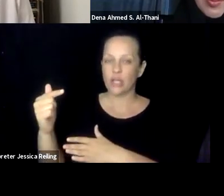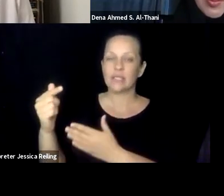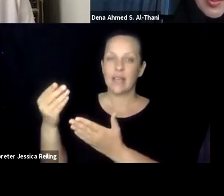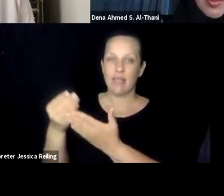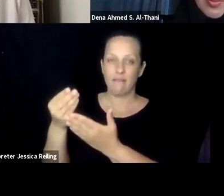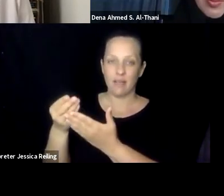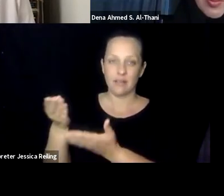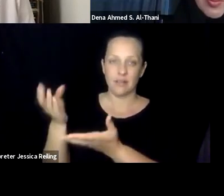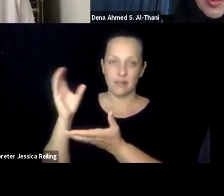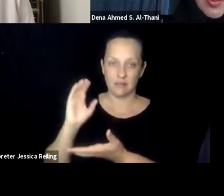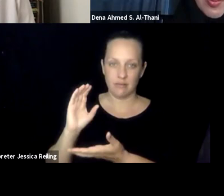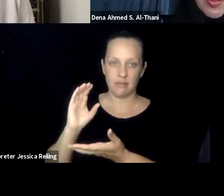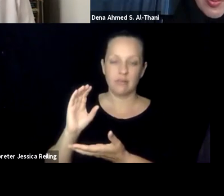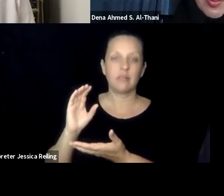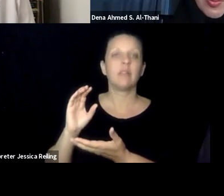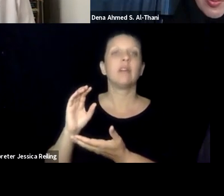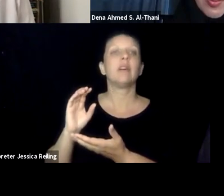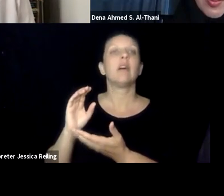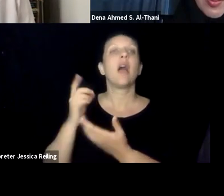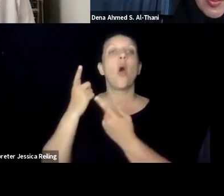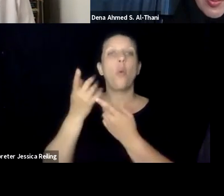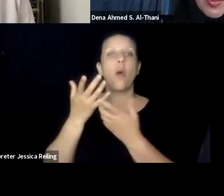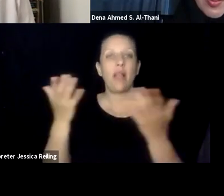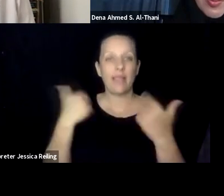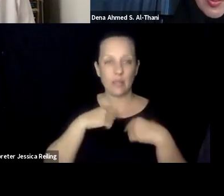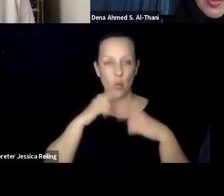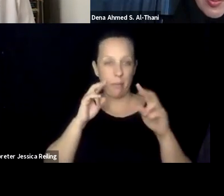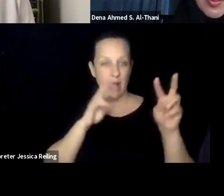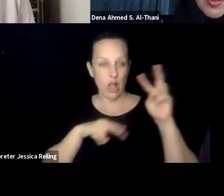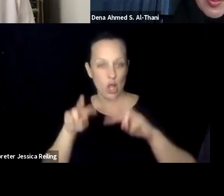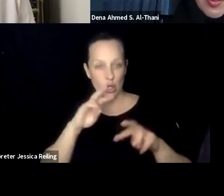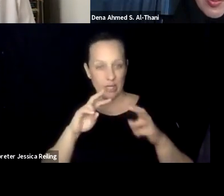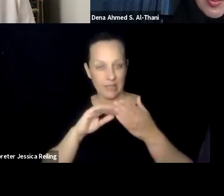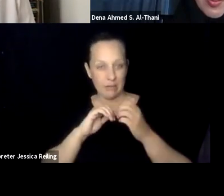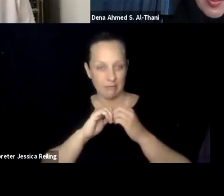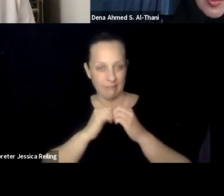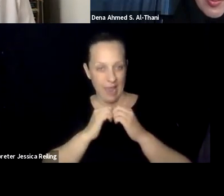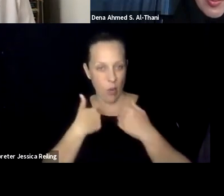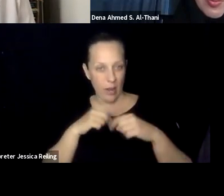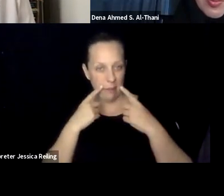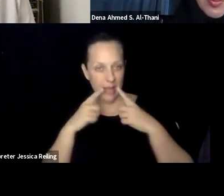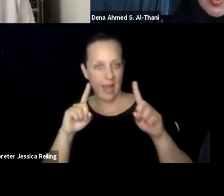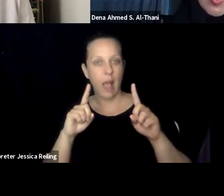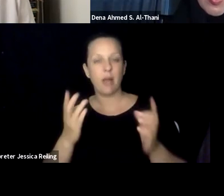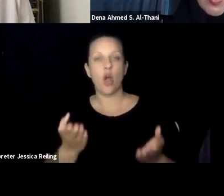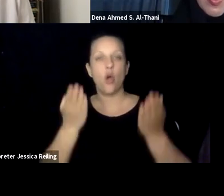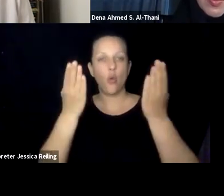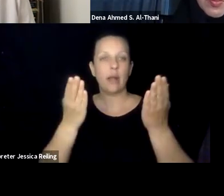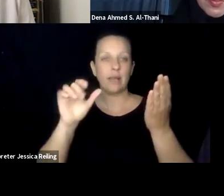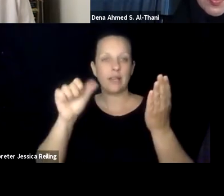actually -- we have a project that is going to start in August with the funding and one of its measures will be really